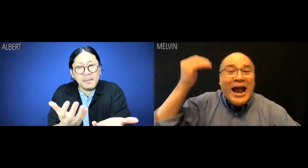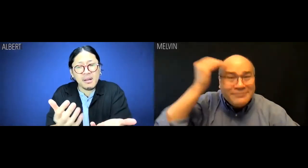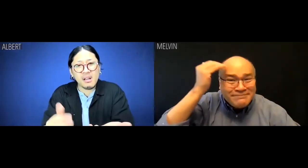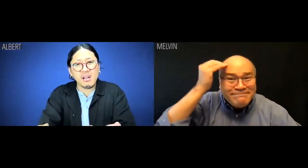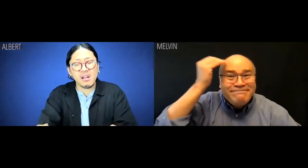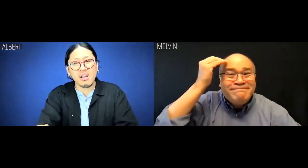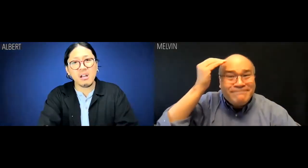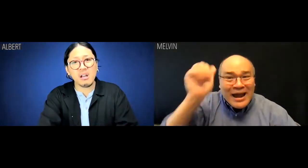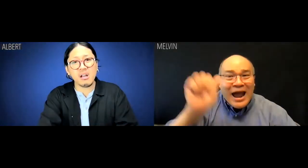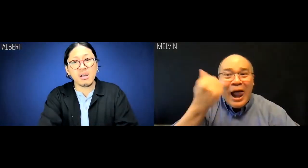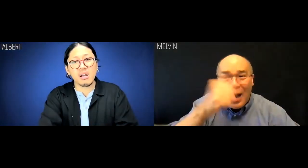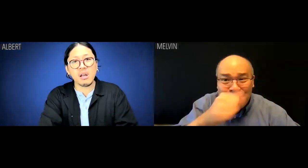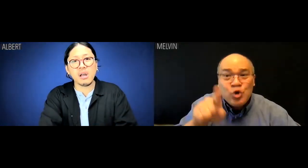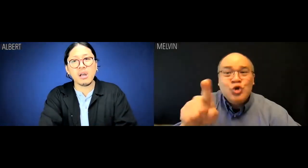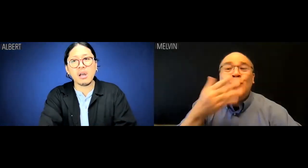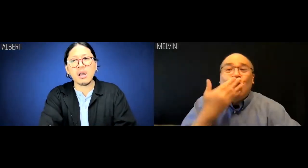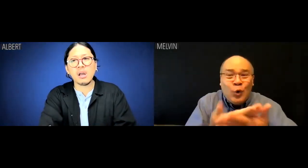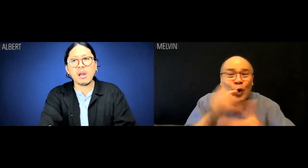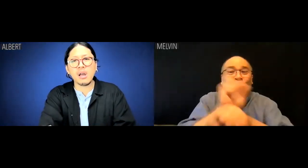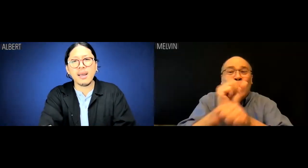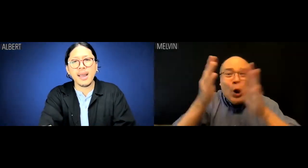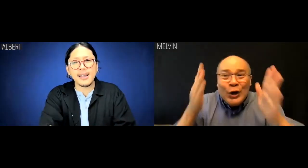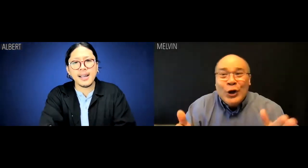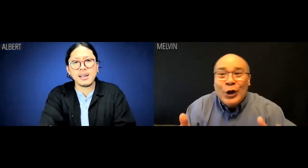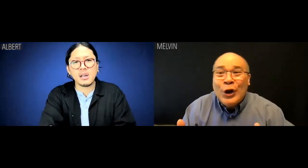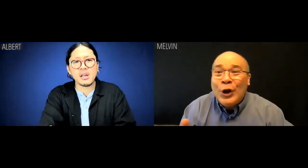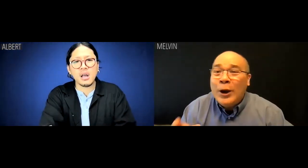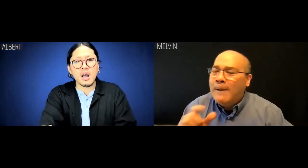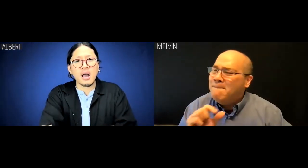Melvin: Yes. Albert, you're a very good worker,